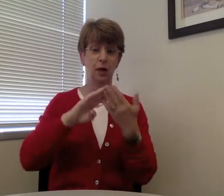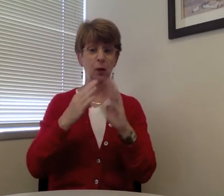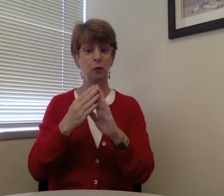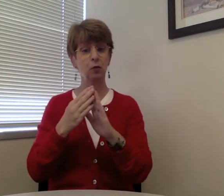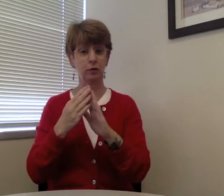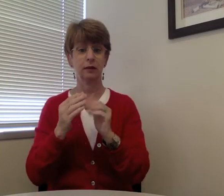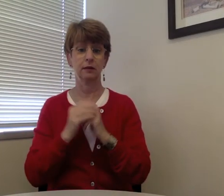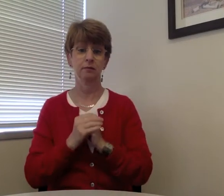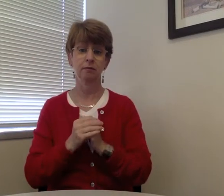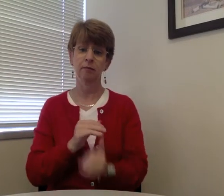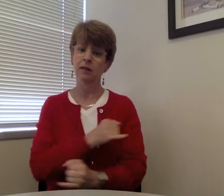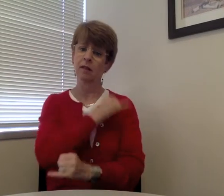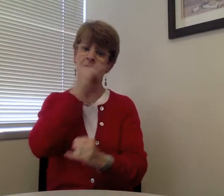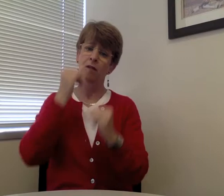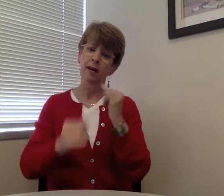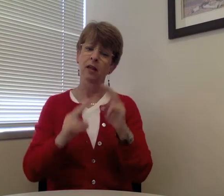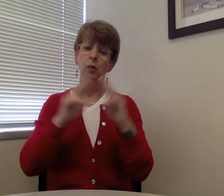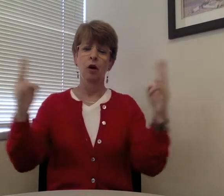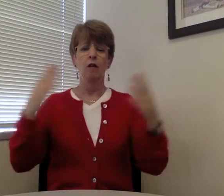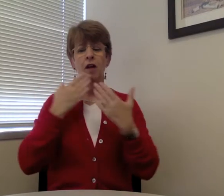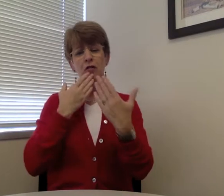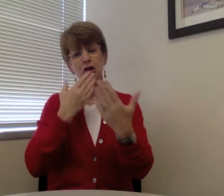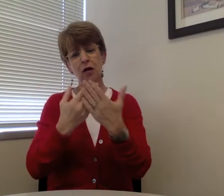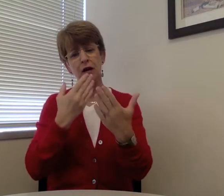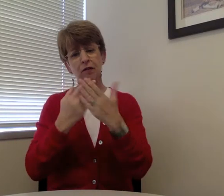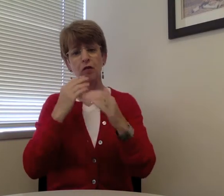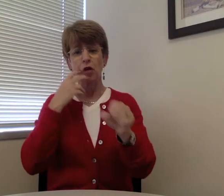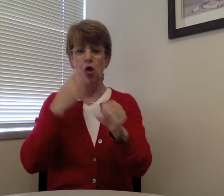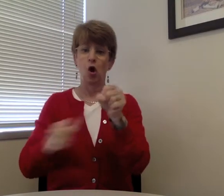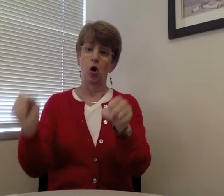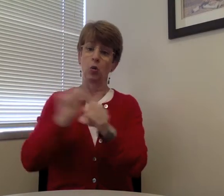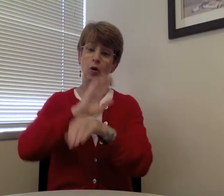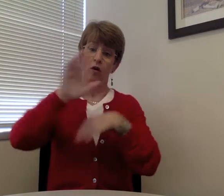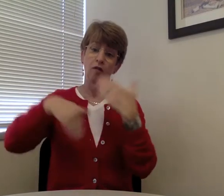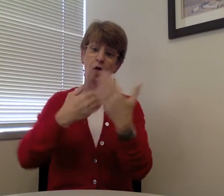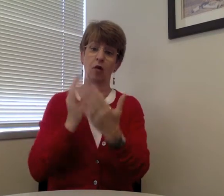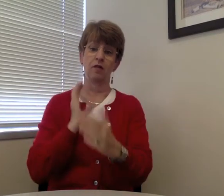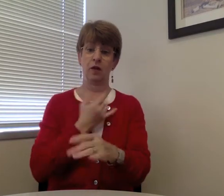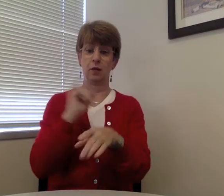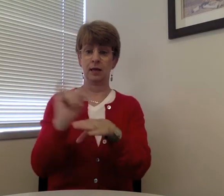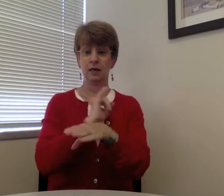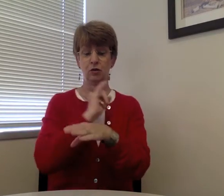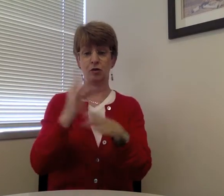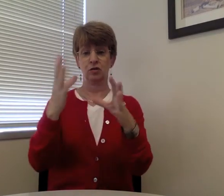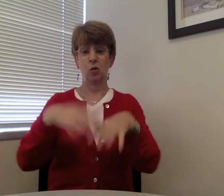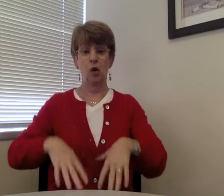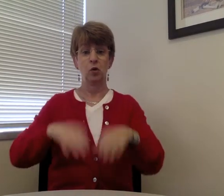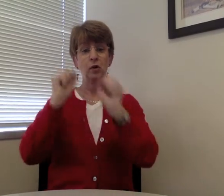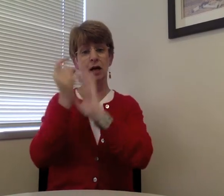to the Deafblind community. Finally, we are so grateful for the hard work of our interns